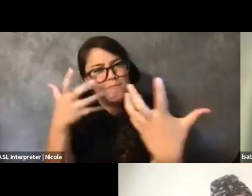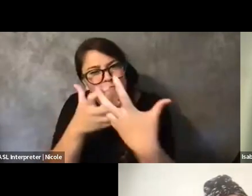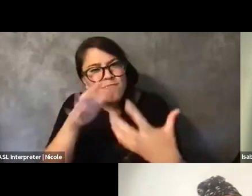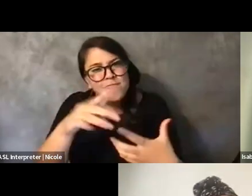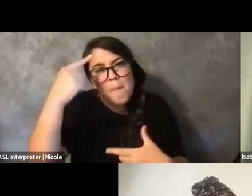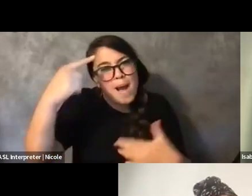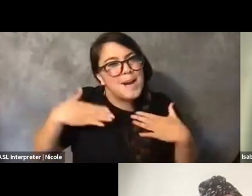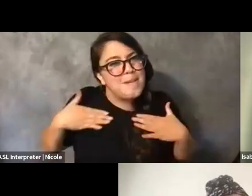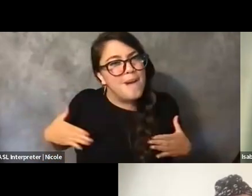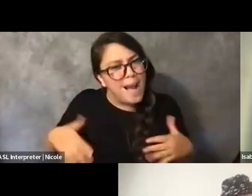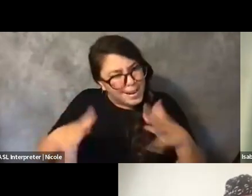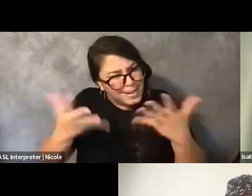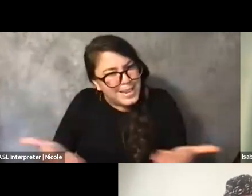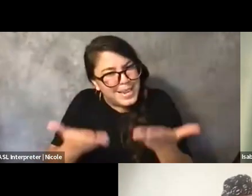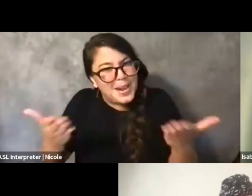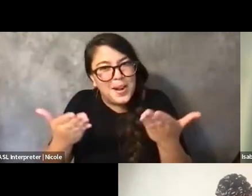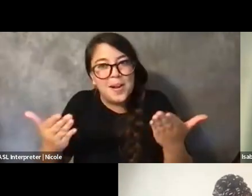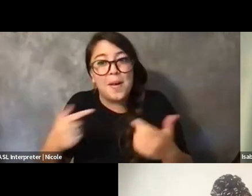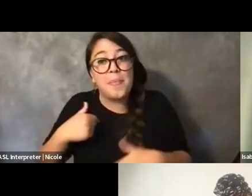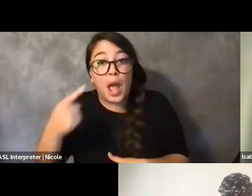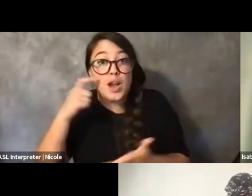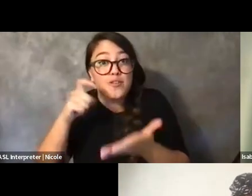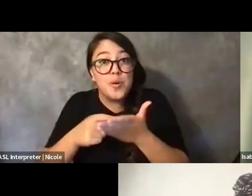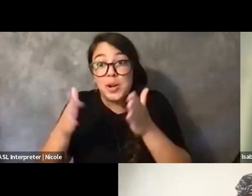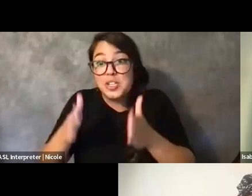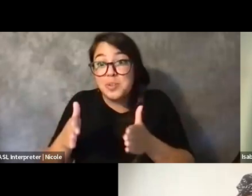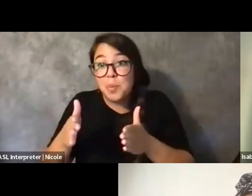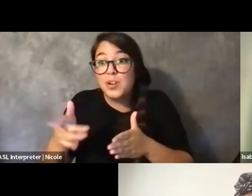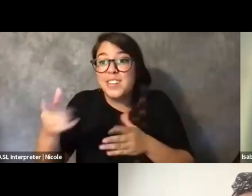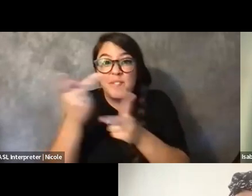I saw somebody even figured out how to literally leave flowers in the Q&A chat.